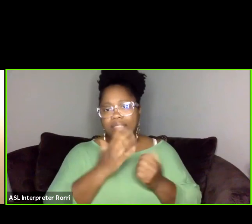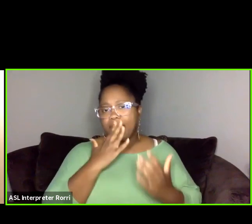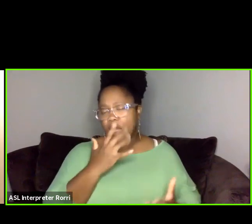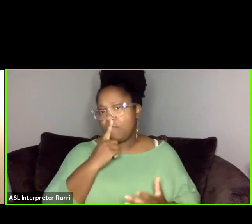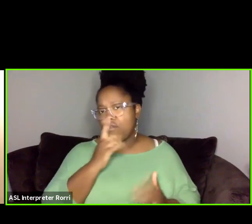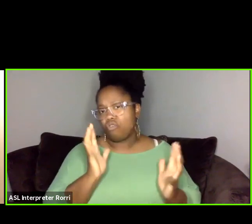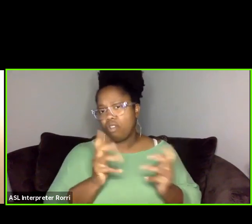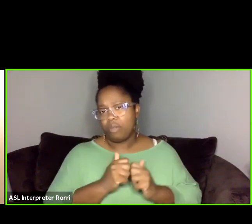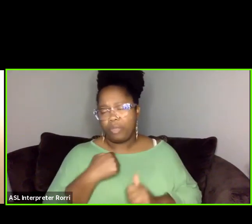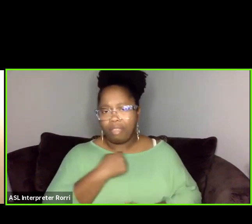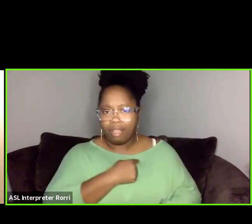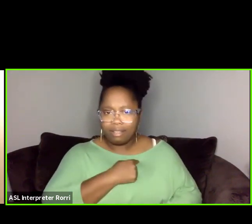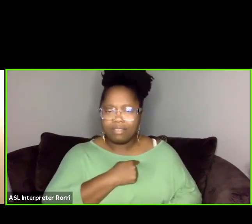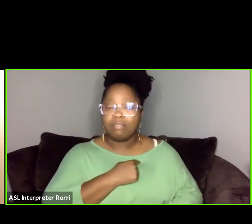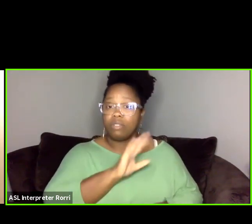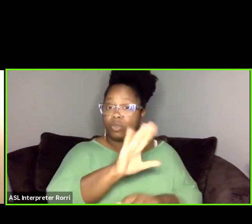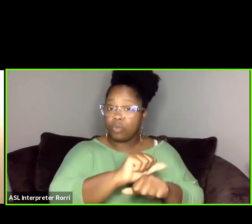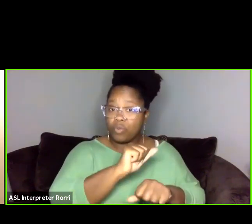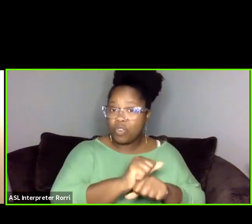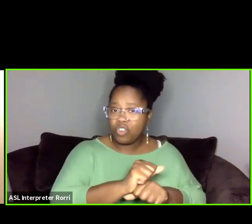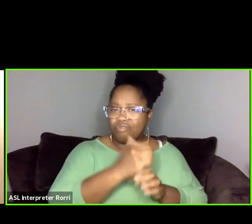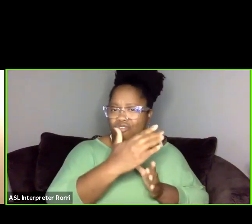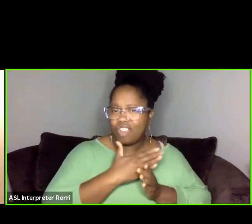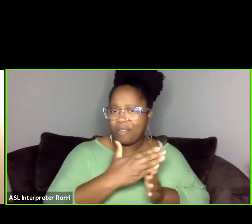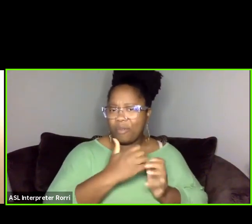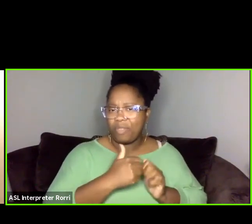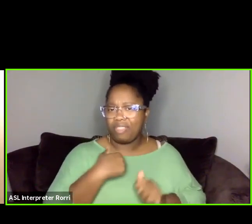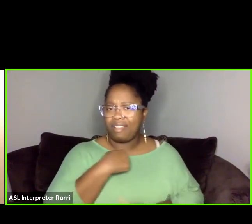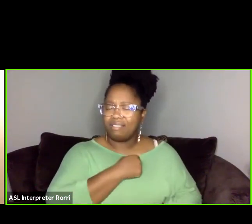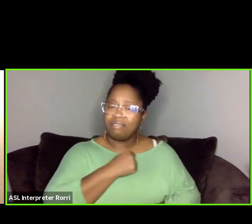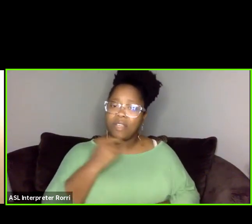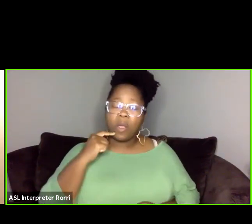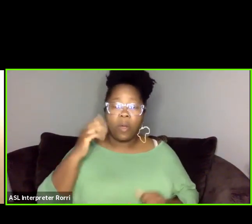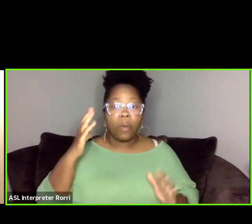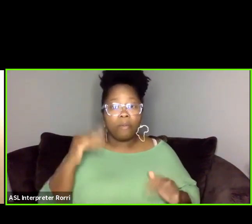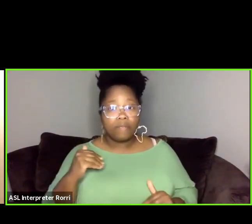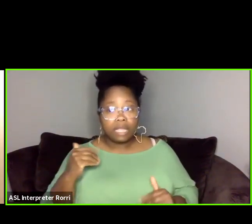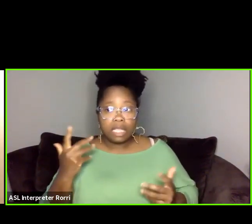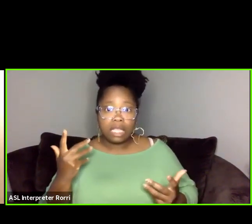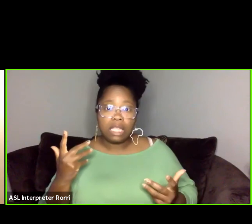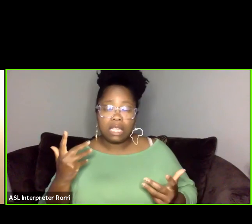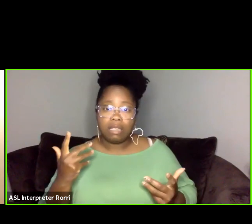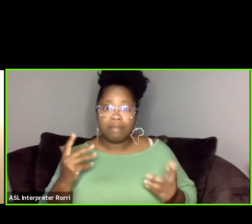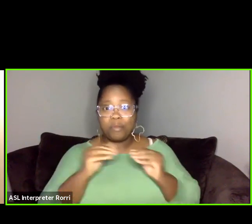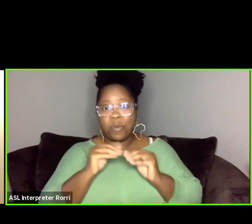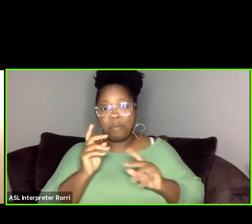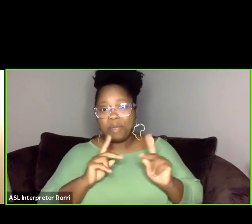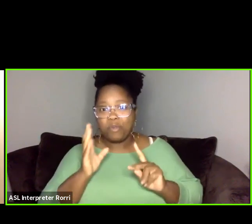and sharing your work with us, and hopefully we'll be able to find folks joining the various platforms